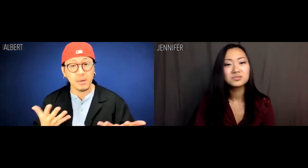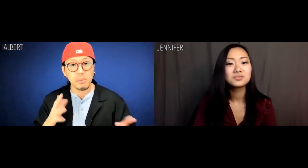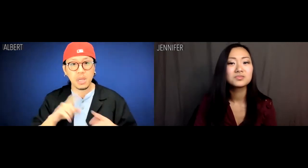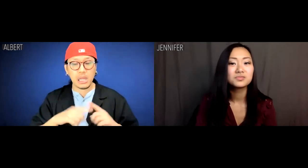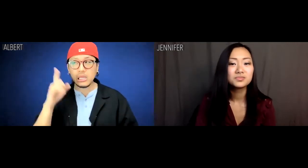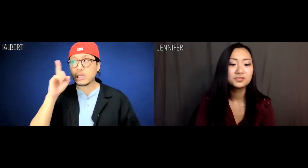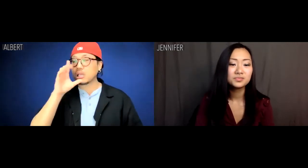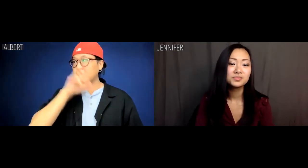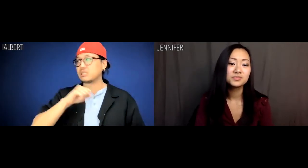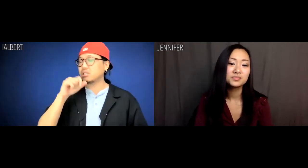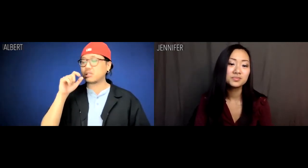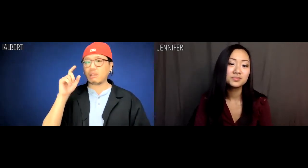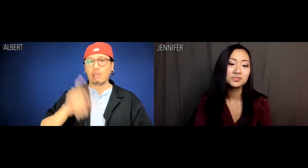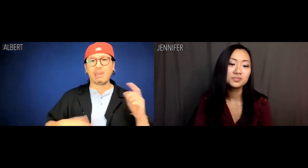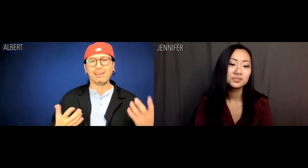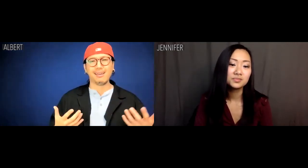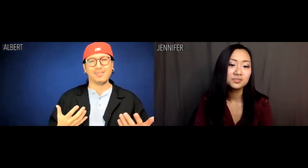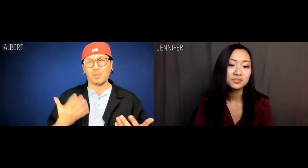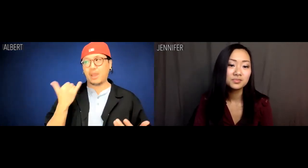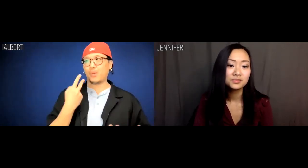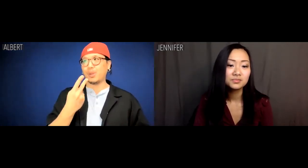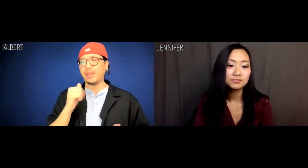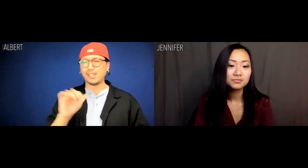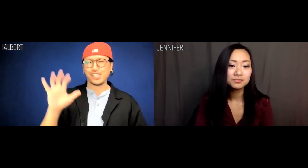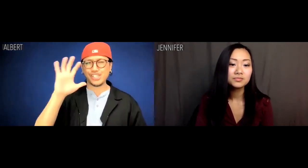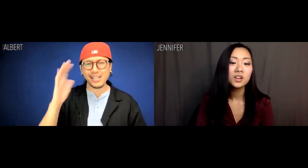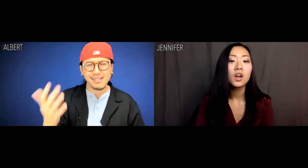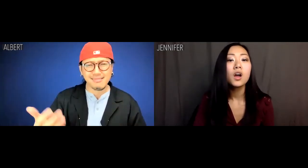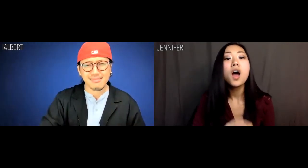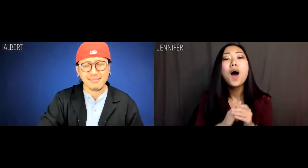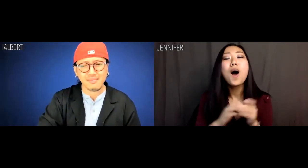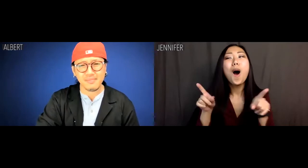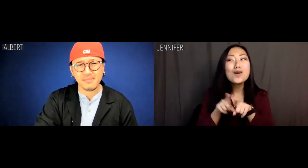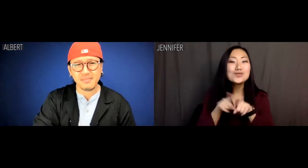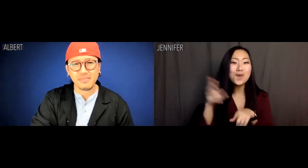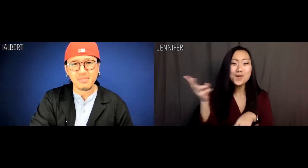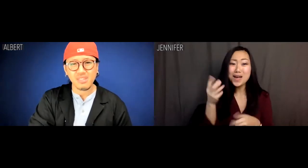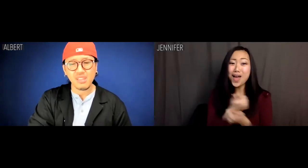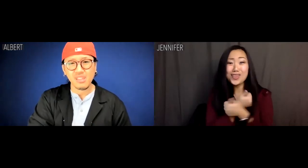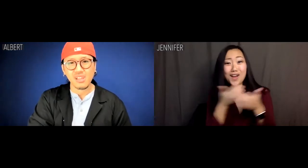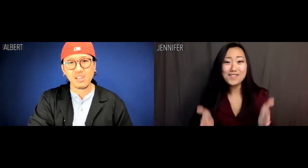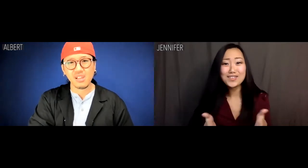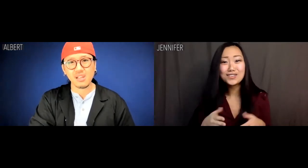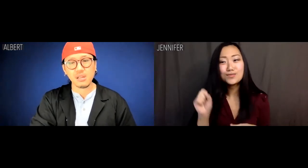But I guess we can't be cuz we're Asian. Jennifer: Also, Bonnie and Clyde were lovers,